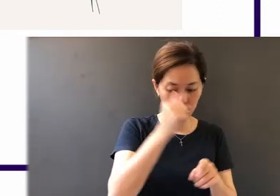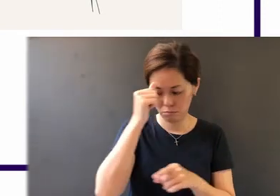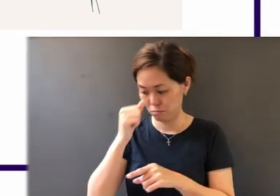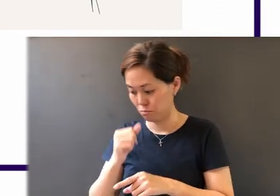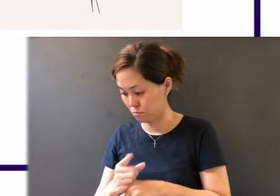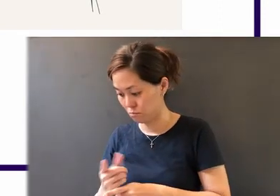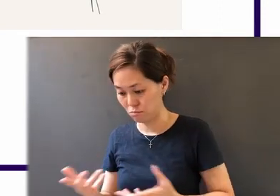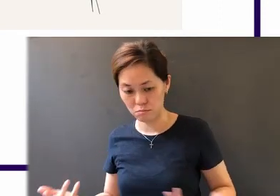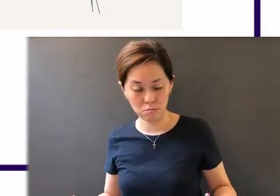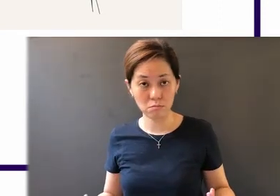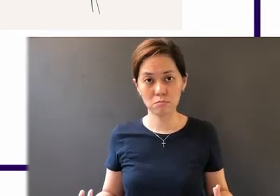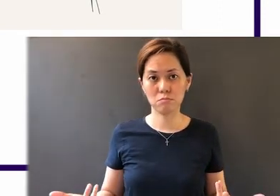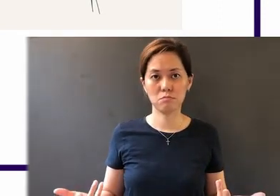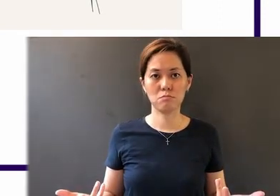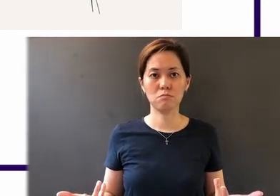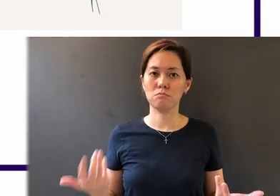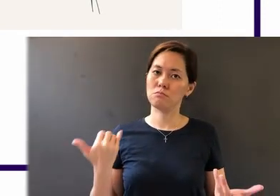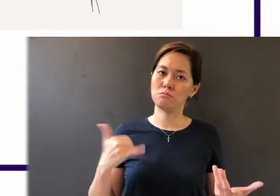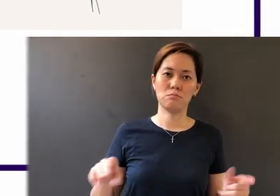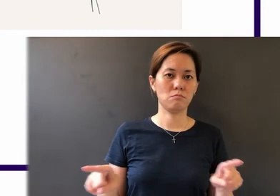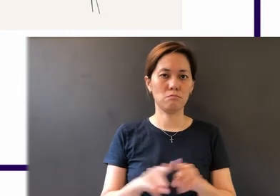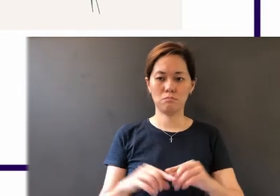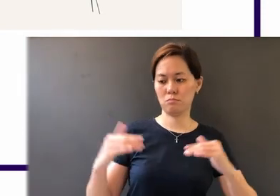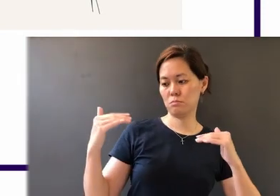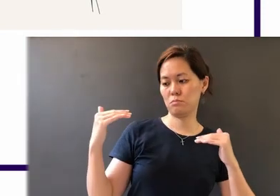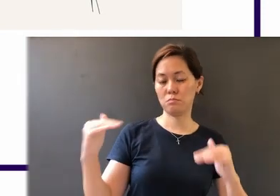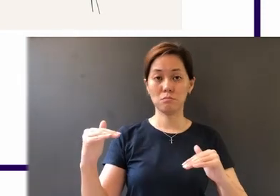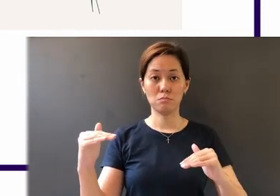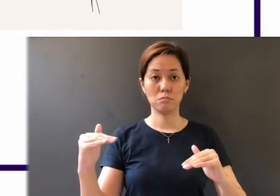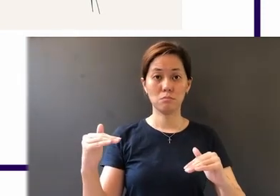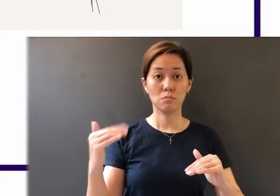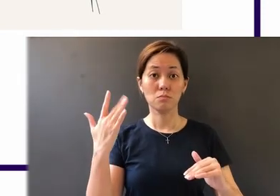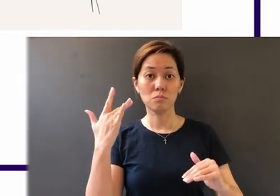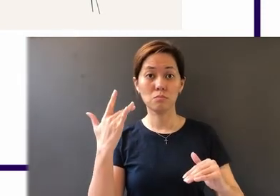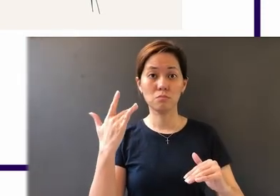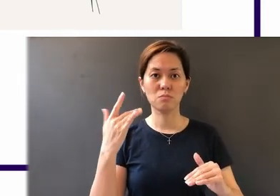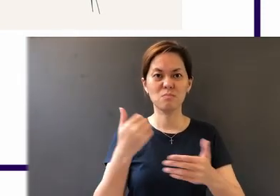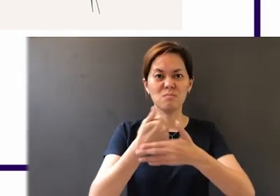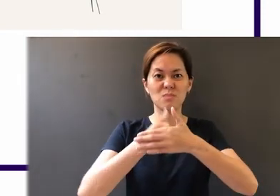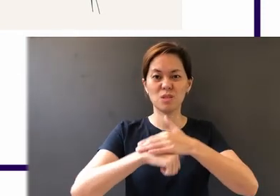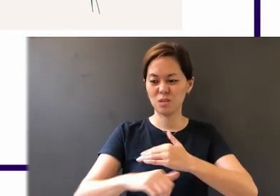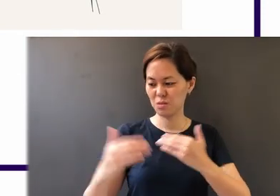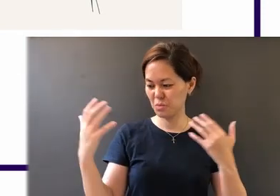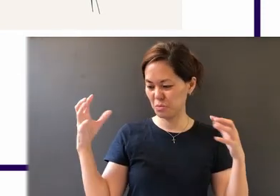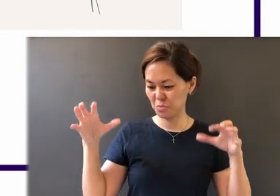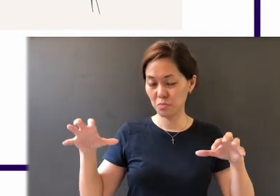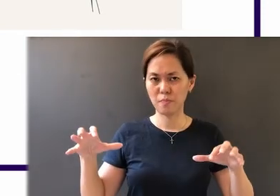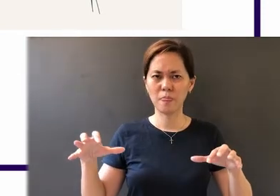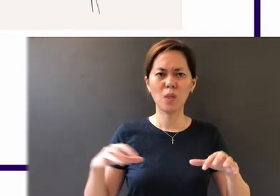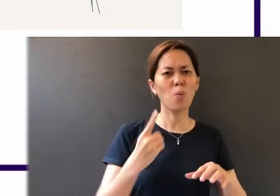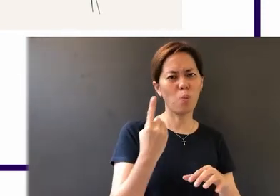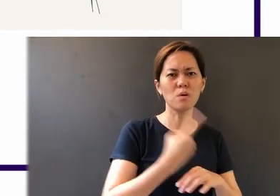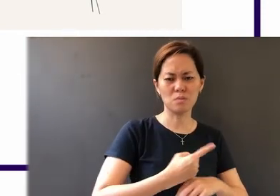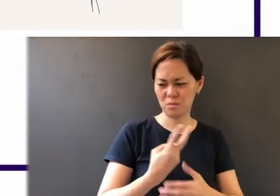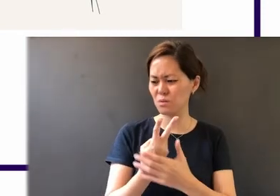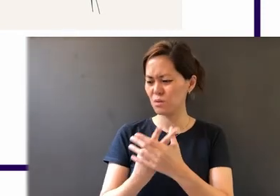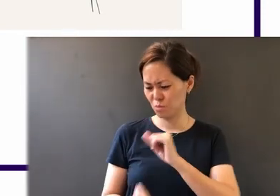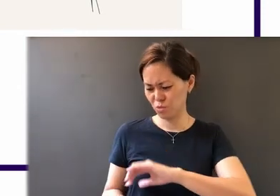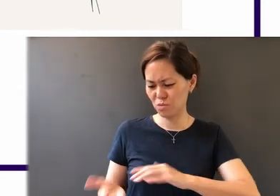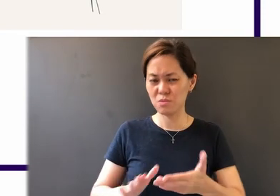still limited to the forces of nature, and one day, they will pass on very quickly. Life is